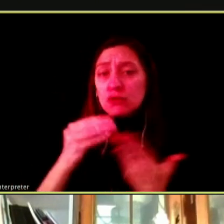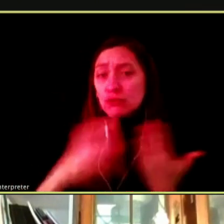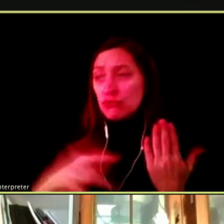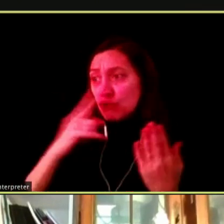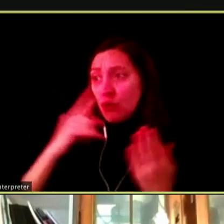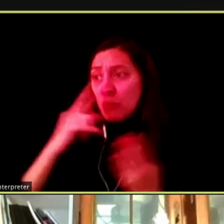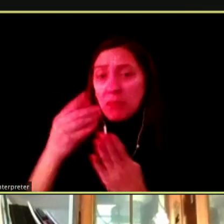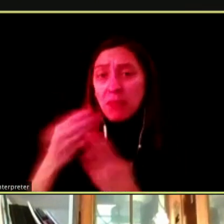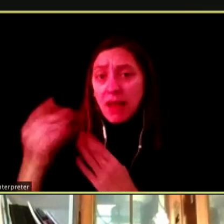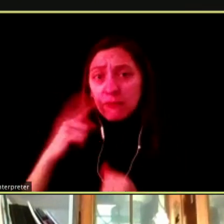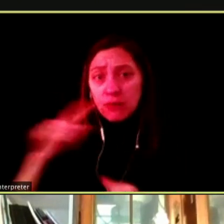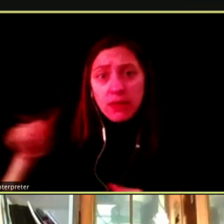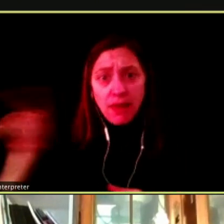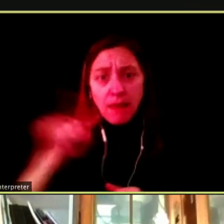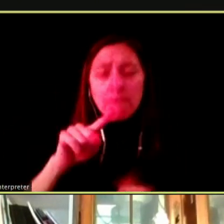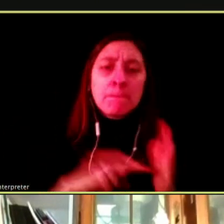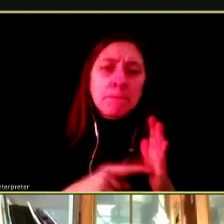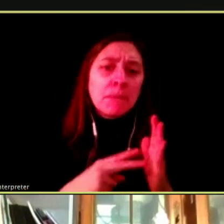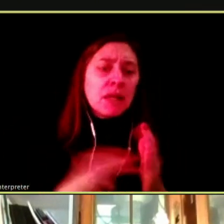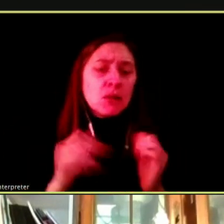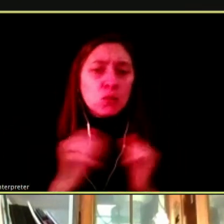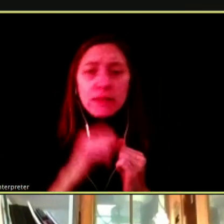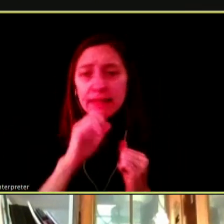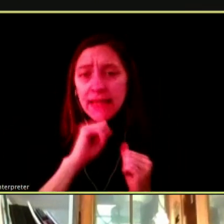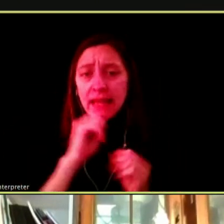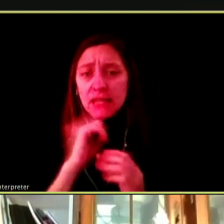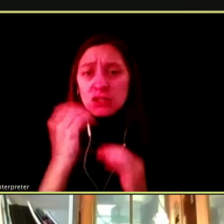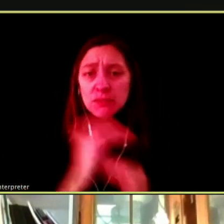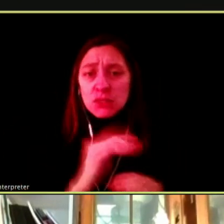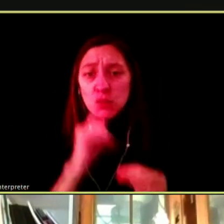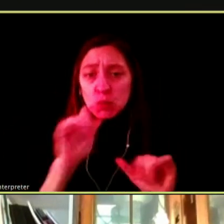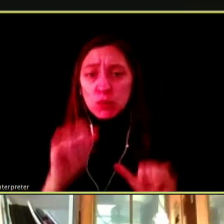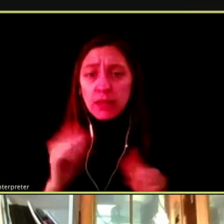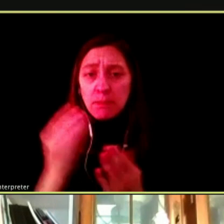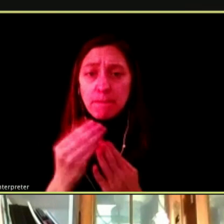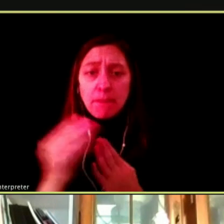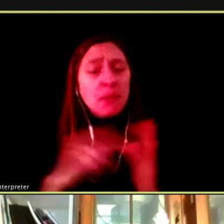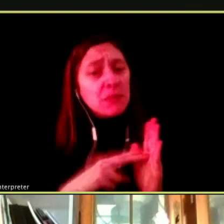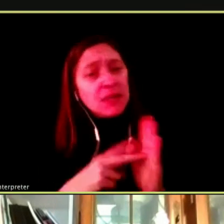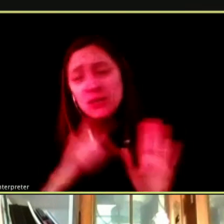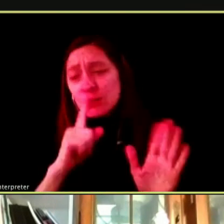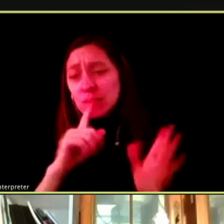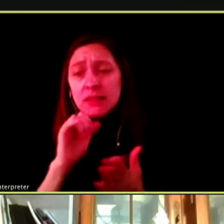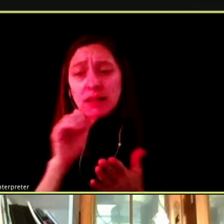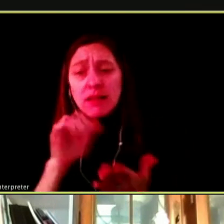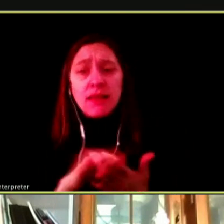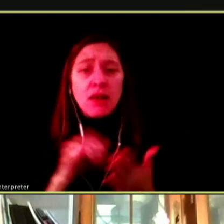AN OLDER SIBLING FOR EVEN WITH THE AGE RESTRICTIONS, IT'S NOT THAT HARD TO GET GOOD ON ESPECIALLY